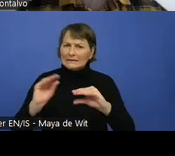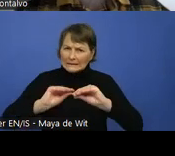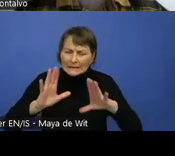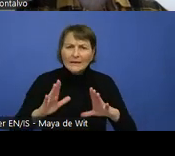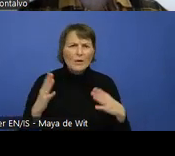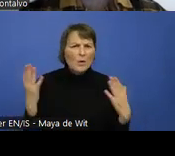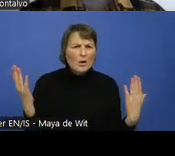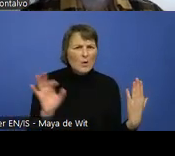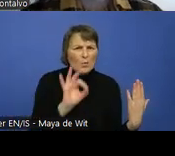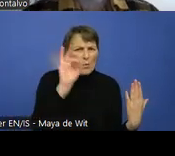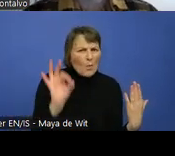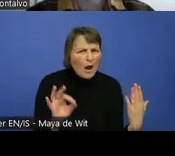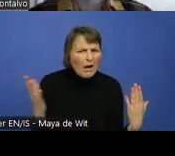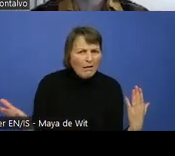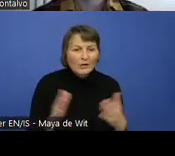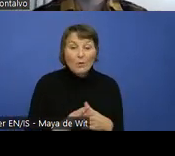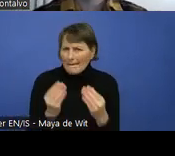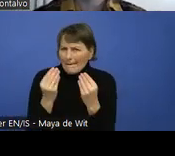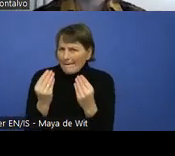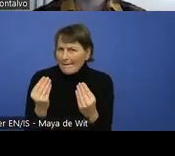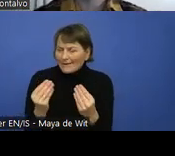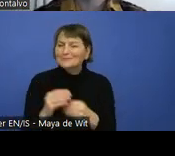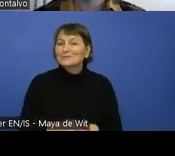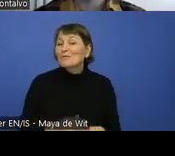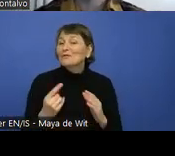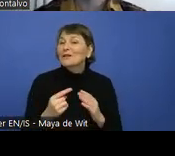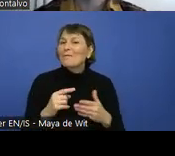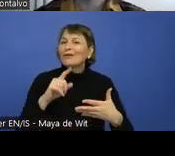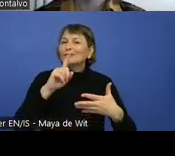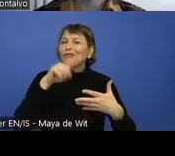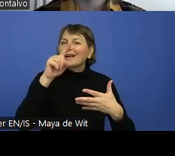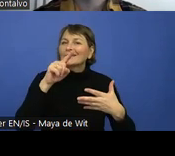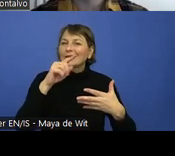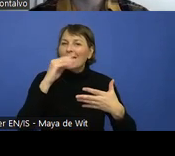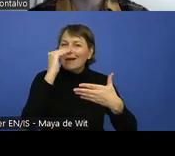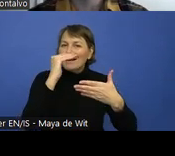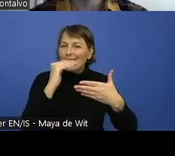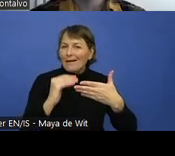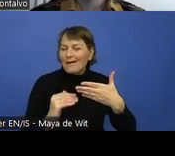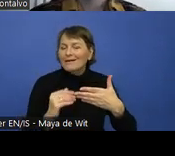accessibility ends up being a checklist. You go through that list and you check whatever.